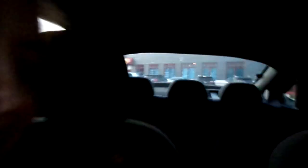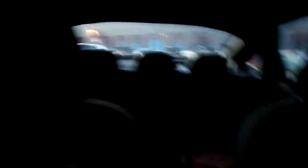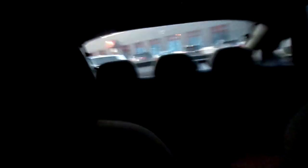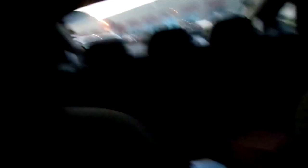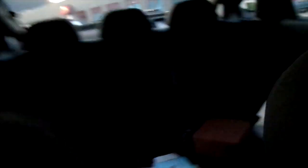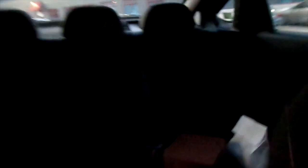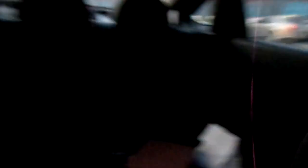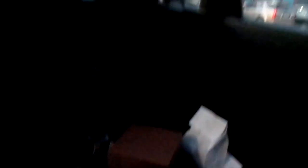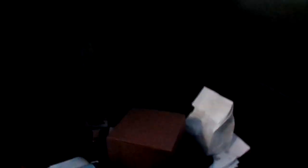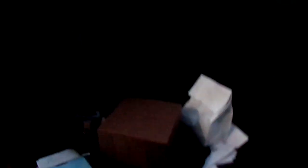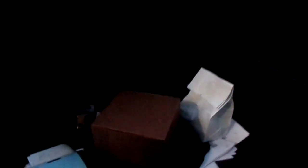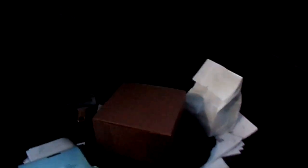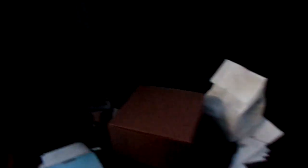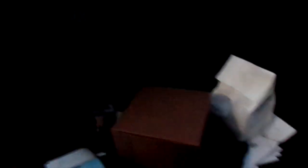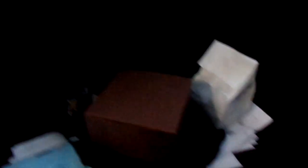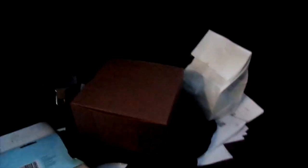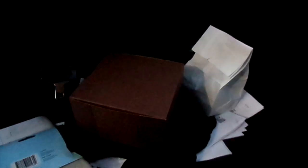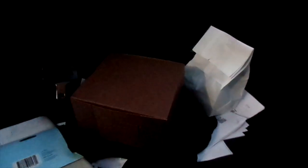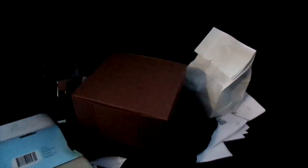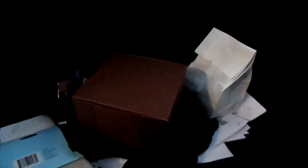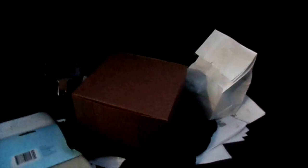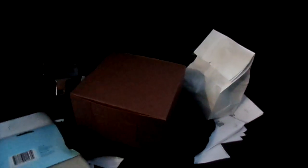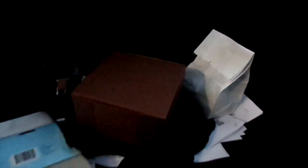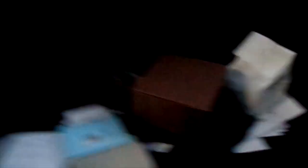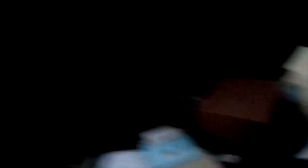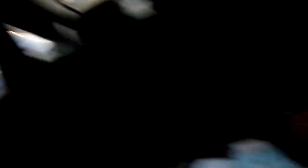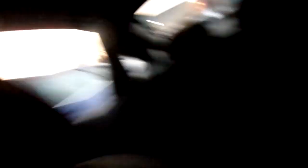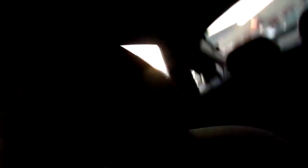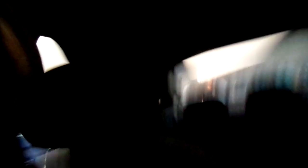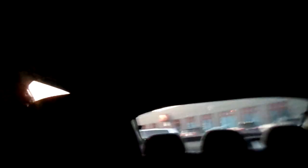that....